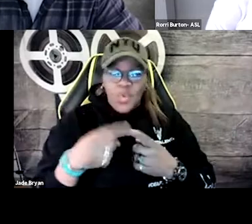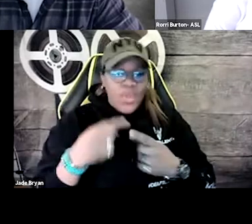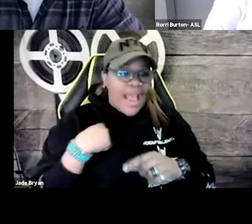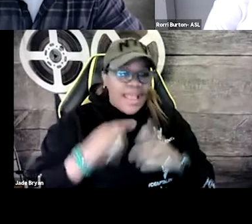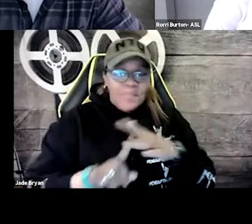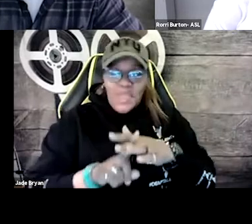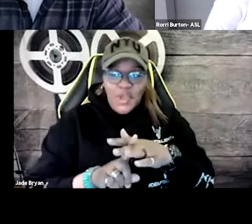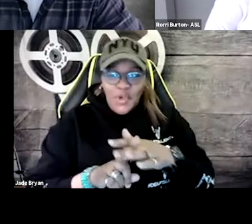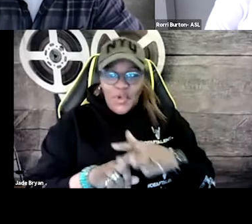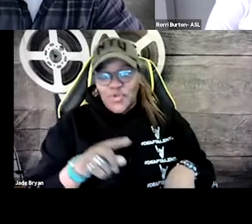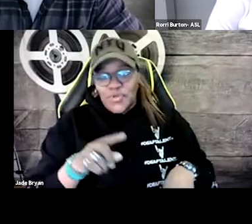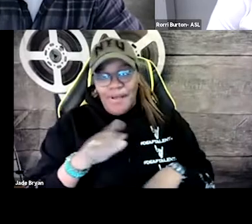this was years ago, mind you.